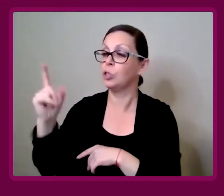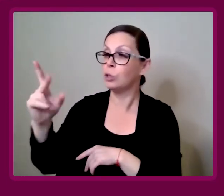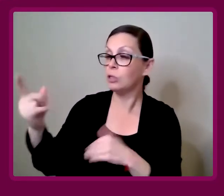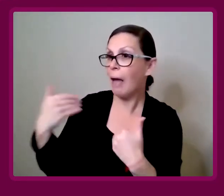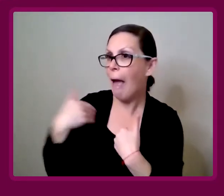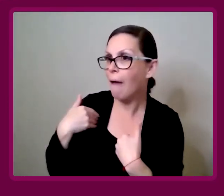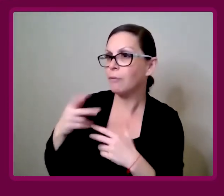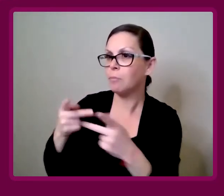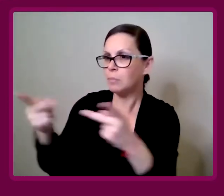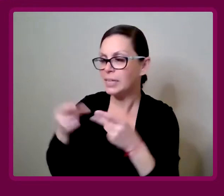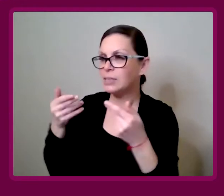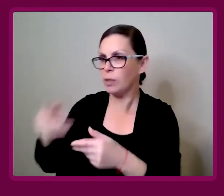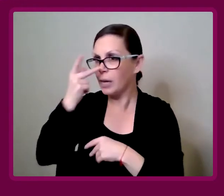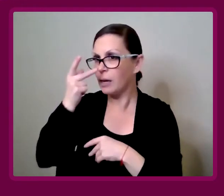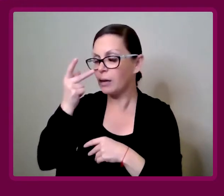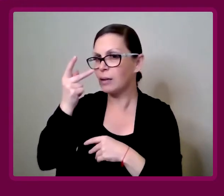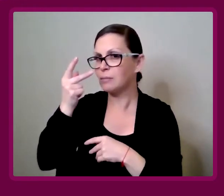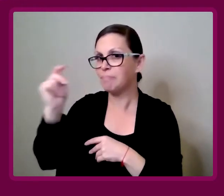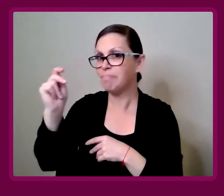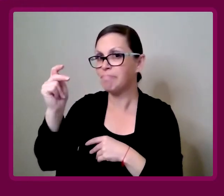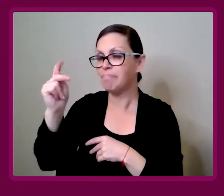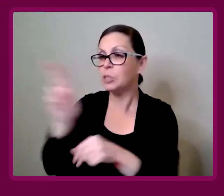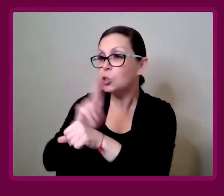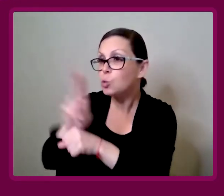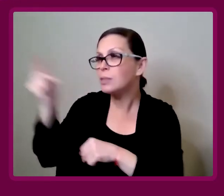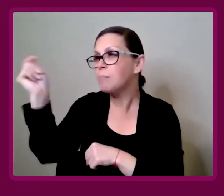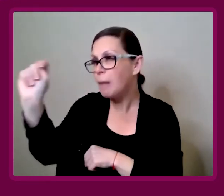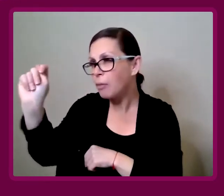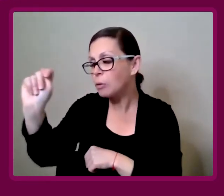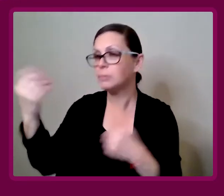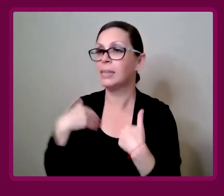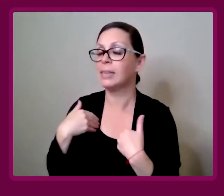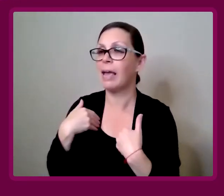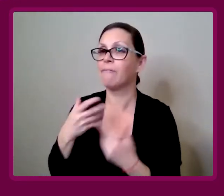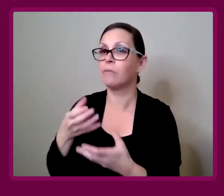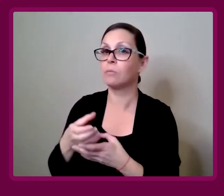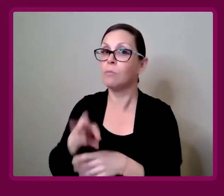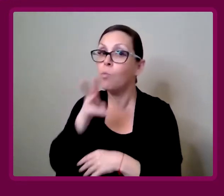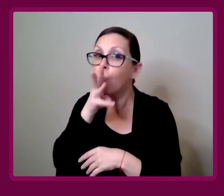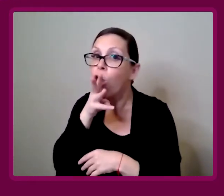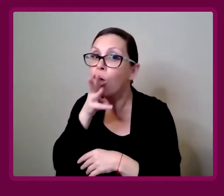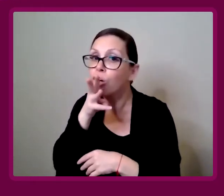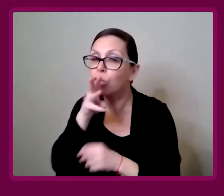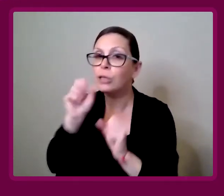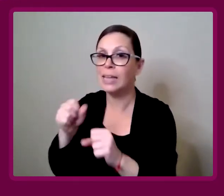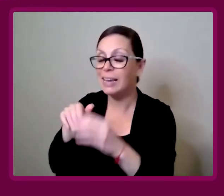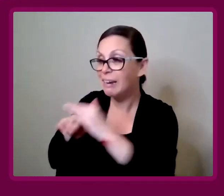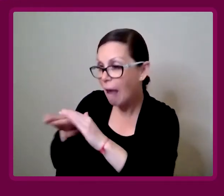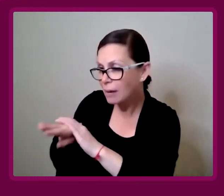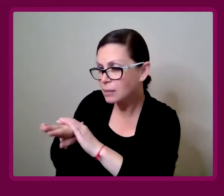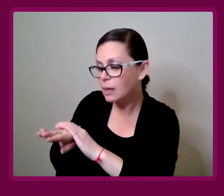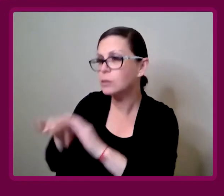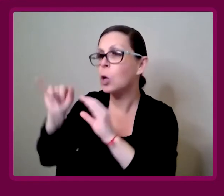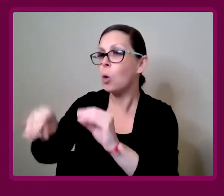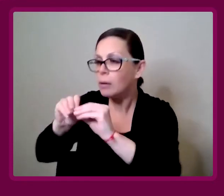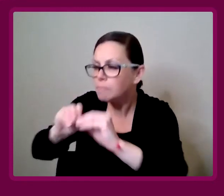Have they got somewhere to go to the toilet? Have they got drinking water?" It suddenly then has a knock-on effect.